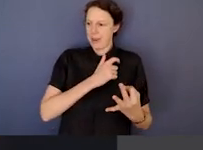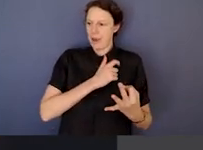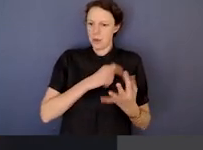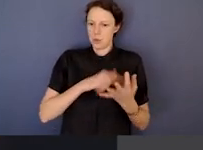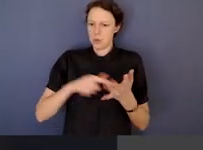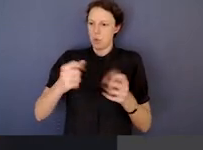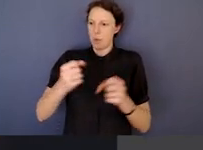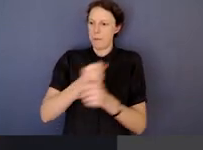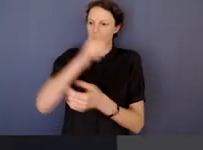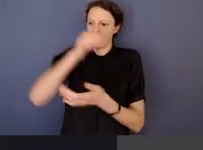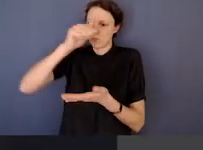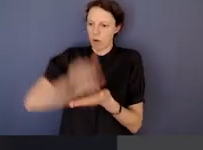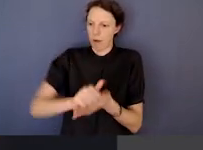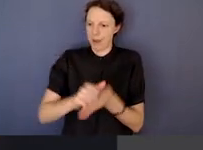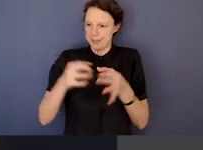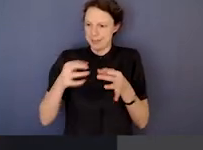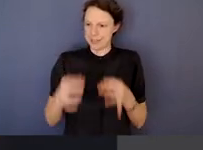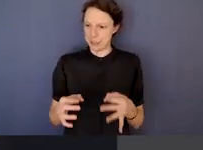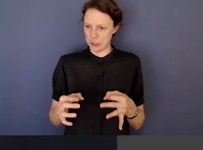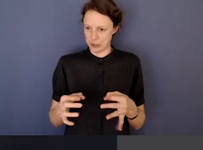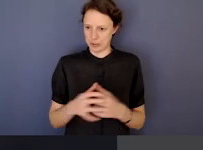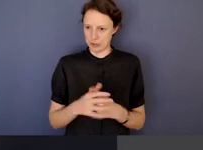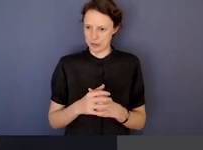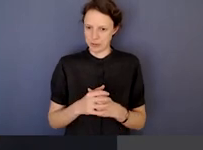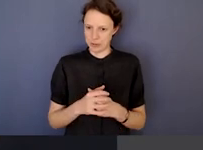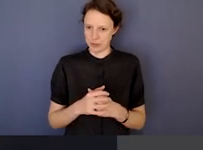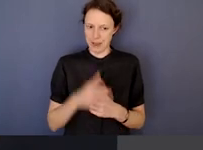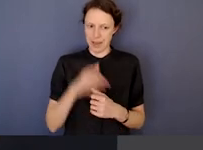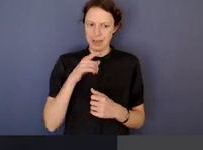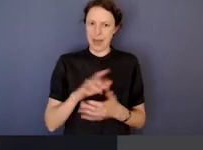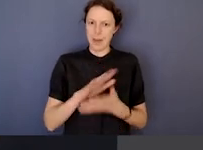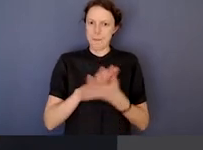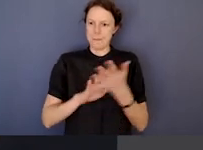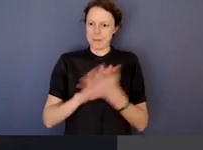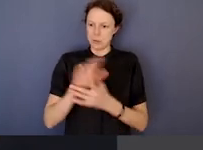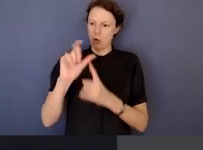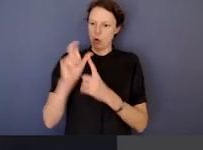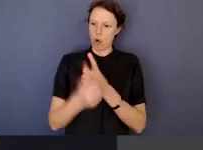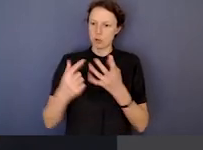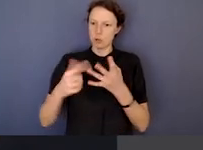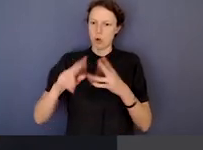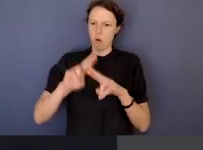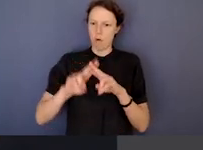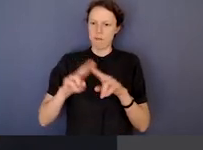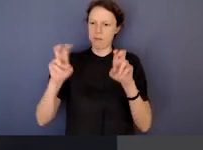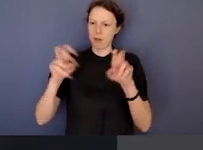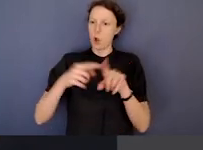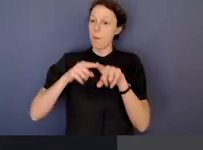And part of that is instilling a culture of compliance so